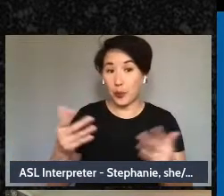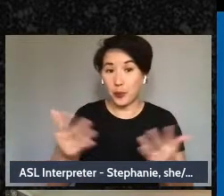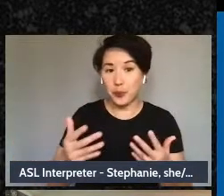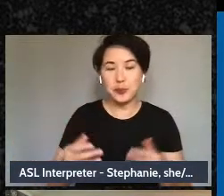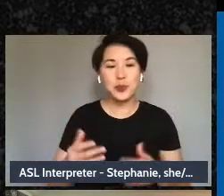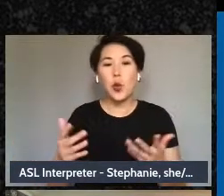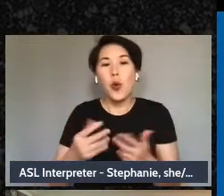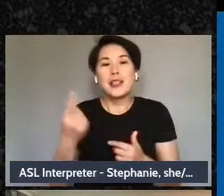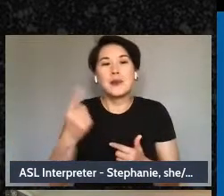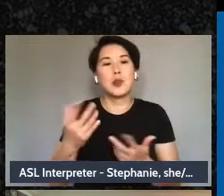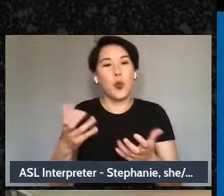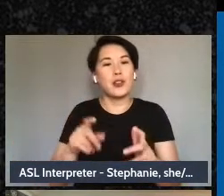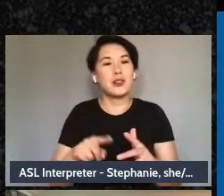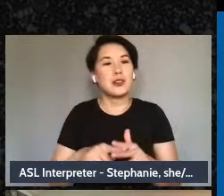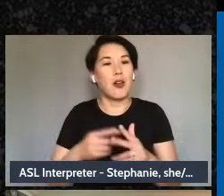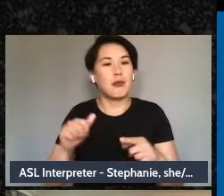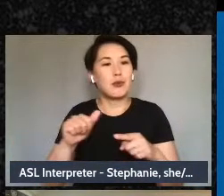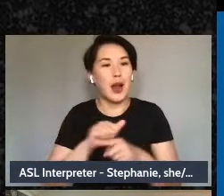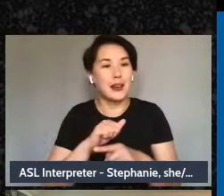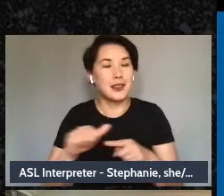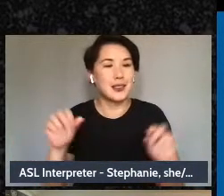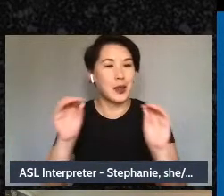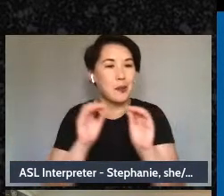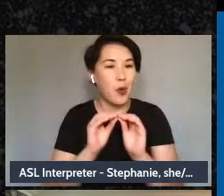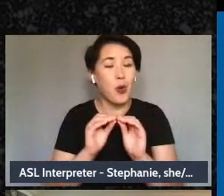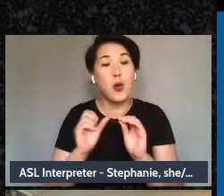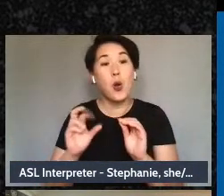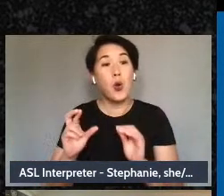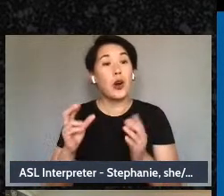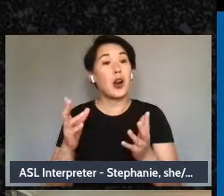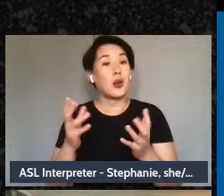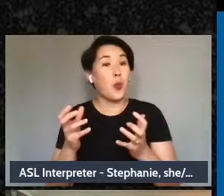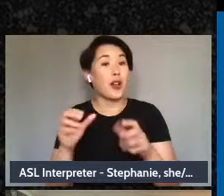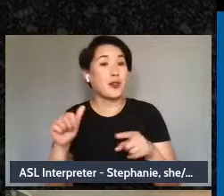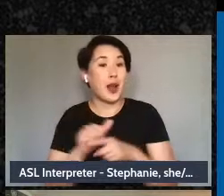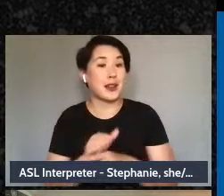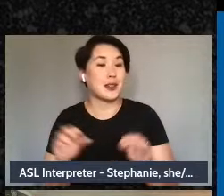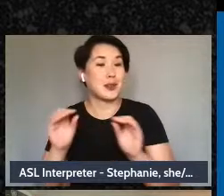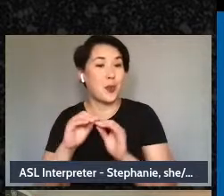start practicing or practice more it could be something you already established it could be